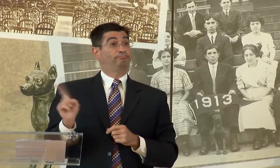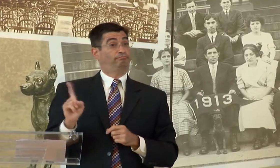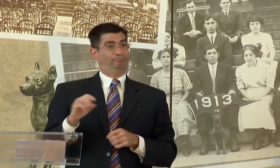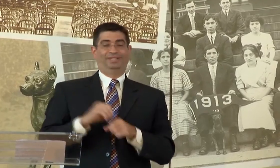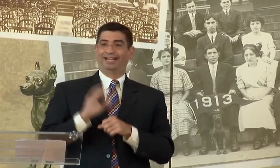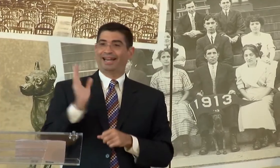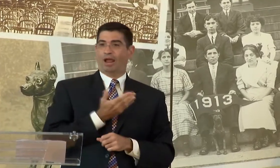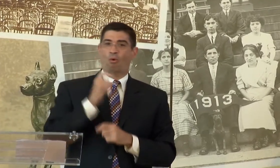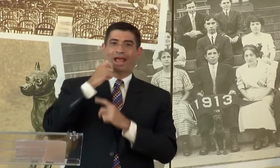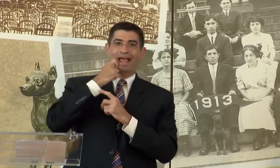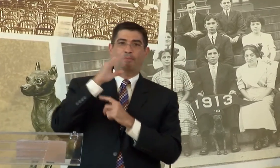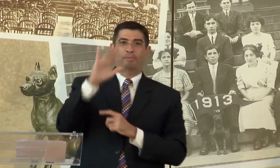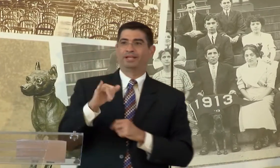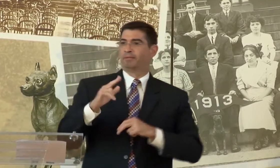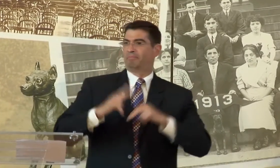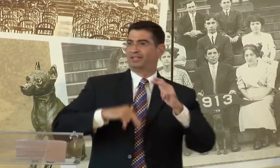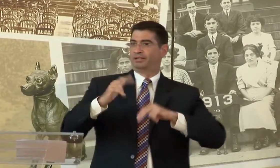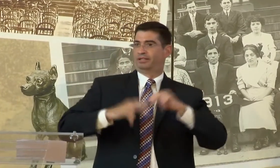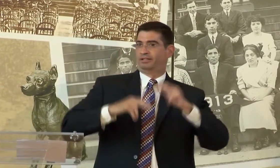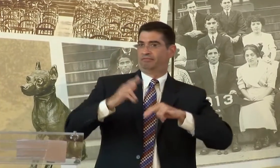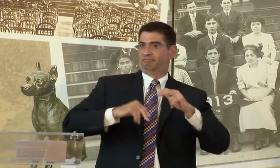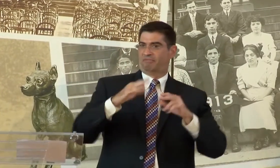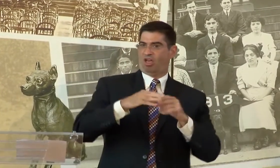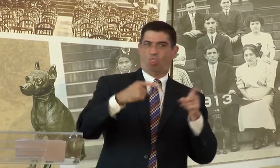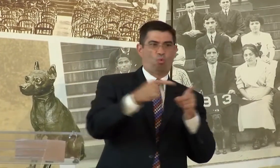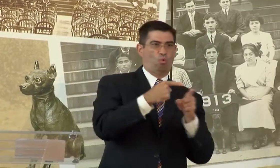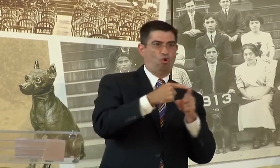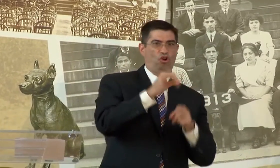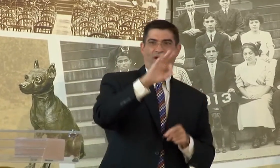THEIR STUDIO IS GOING TO BE IN OUR APPLEBEE BUILDING ON THE